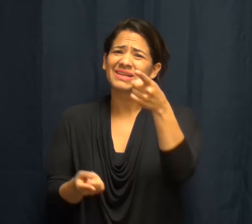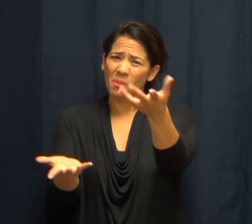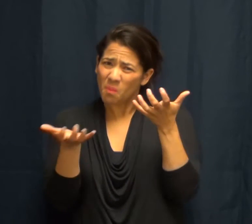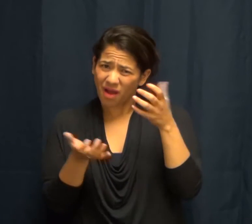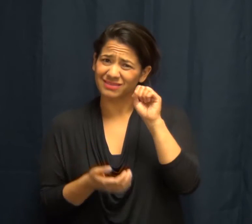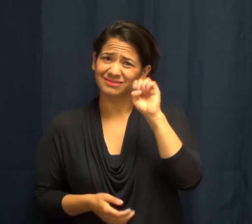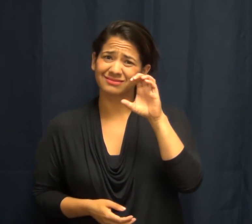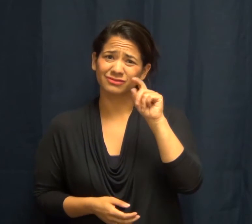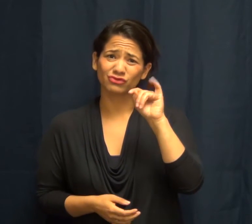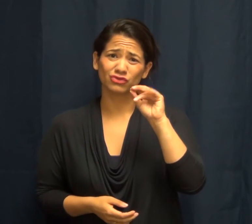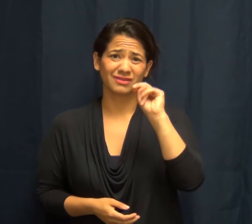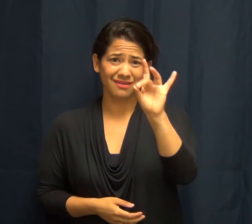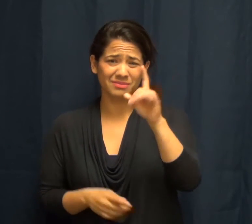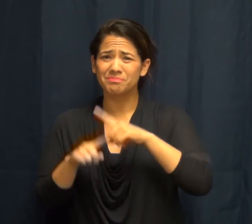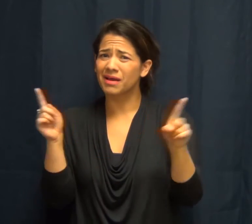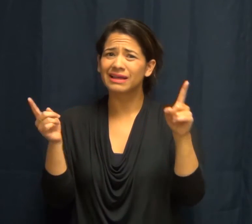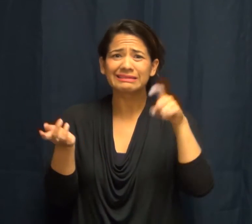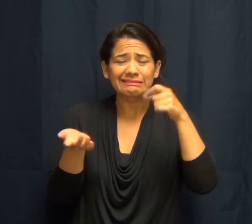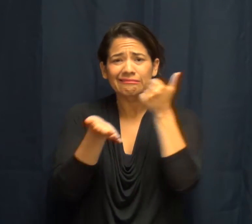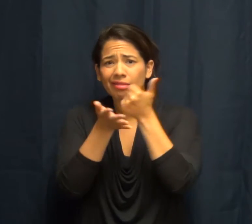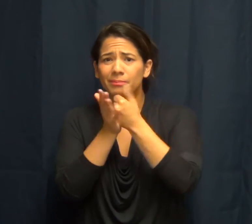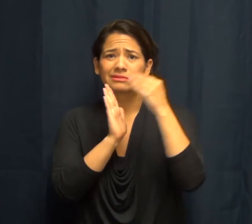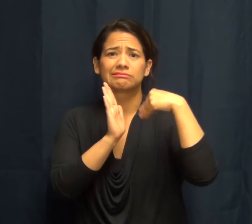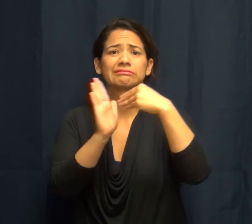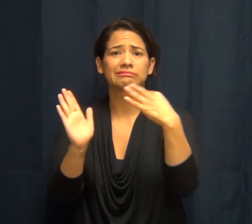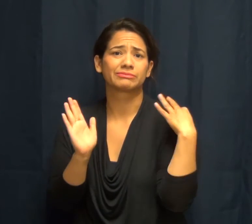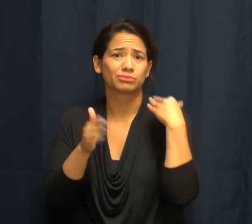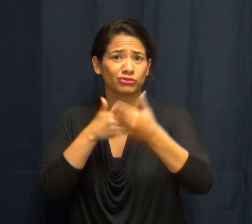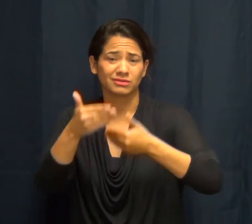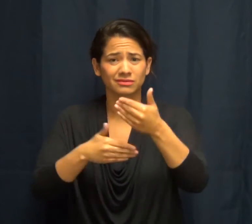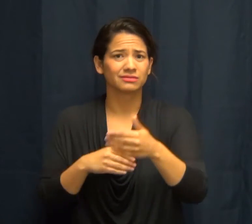You want to apply for Section 8 but need help applying?